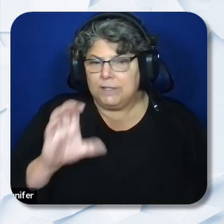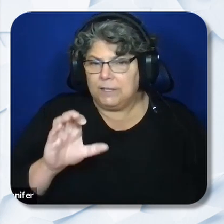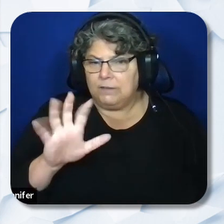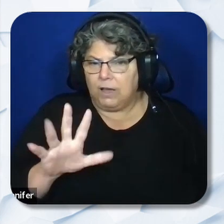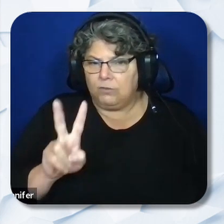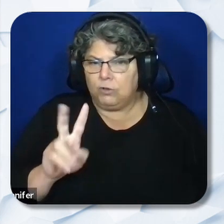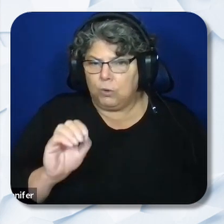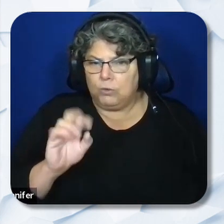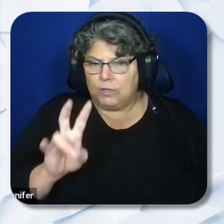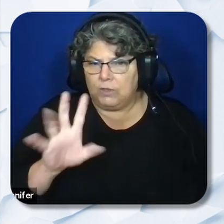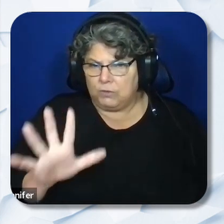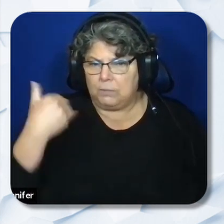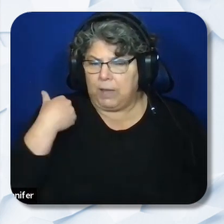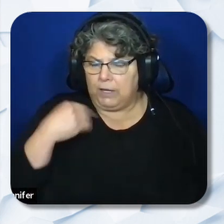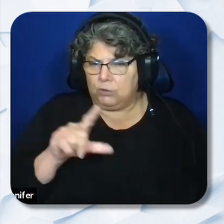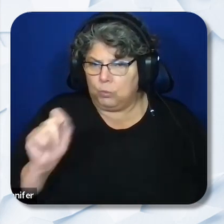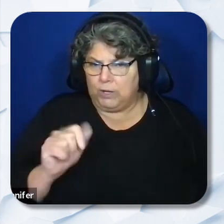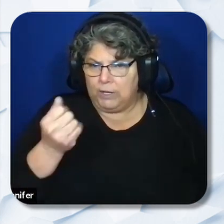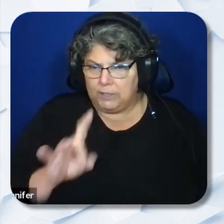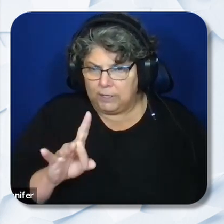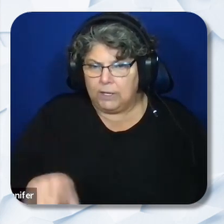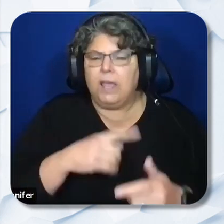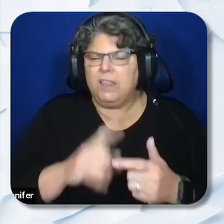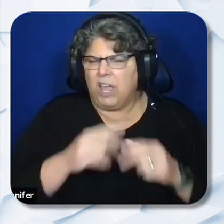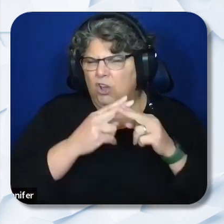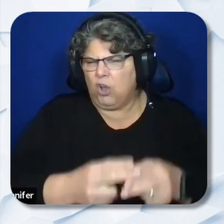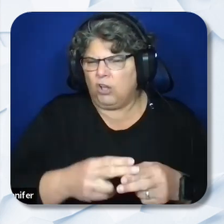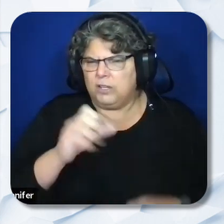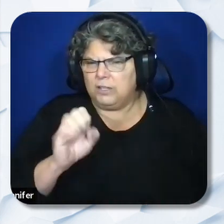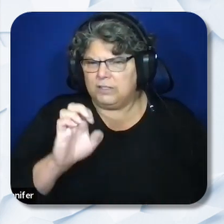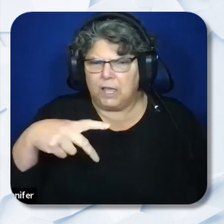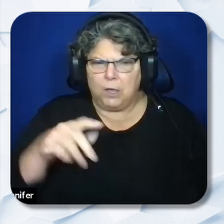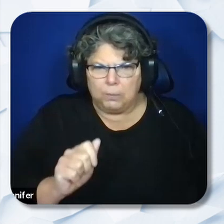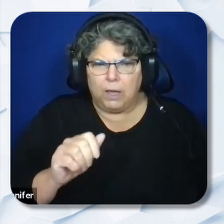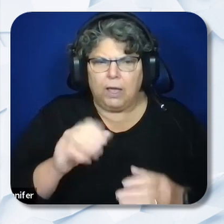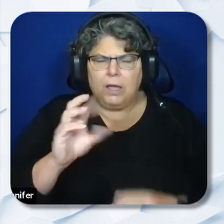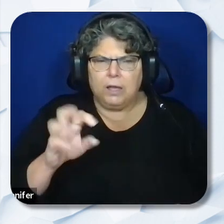then titled Special Education Local Plan Area (SELPA) Content leads and system improvement leads